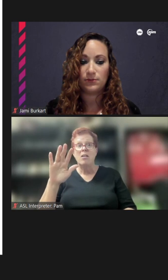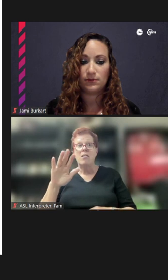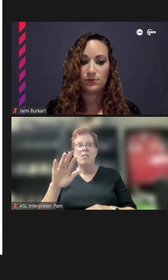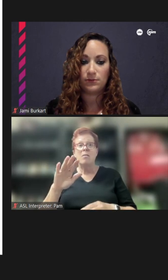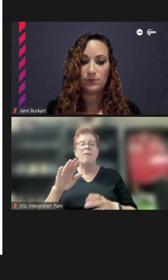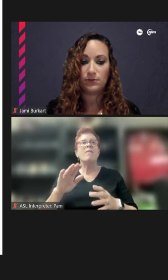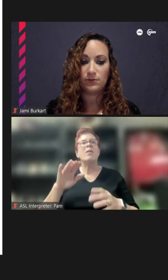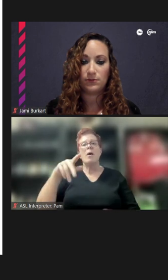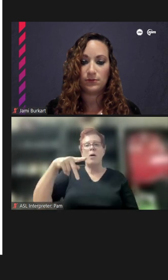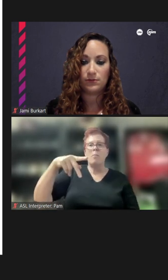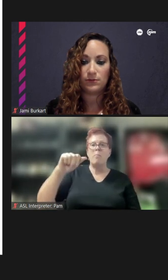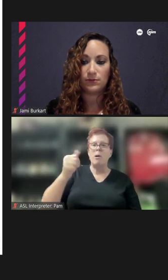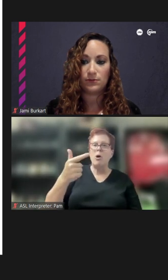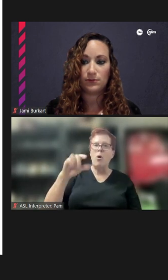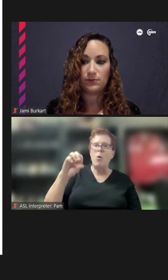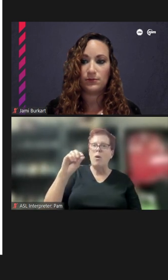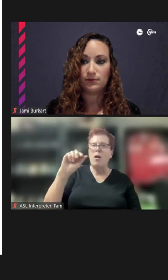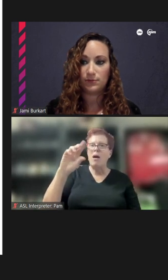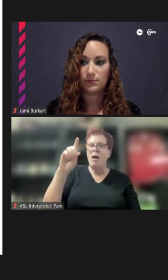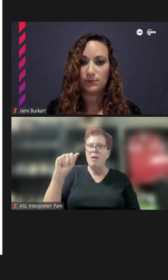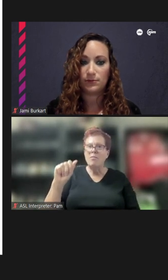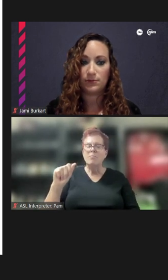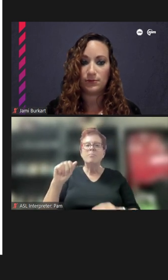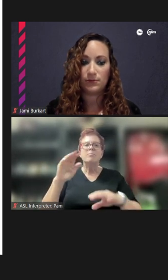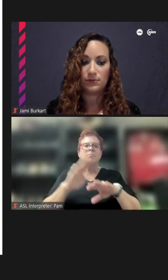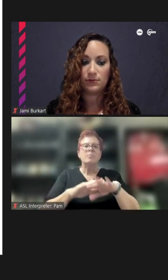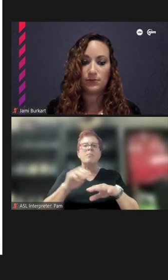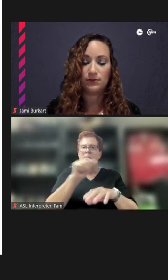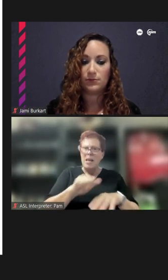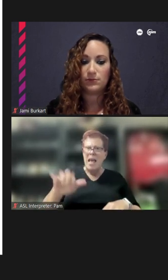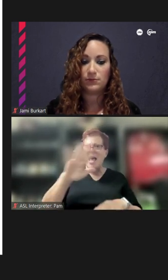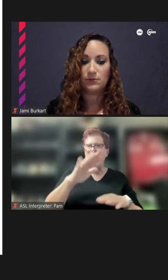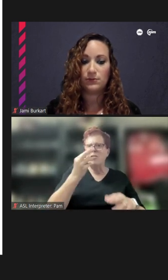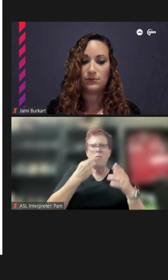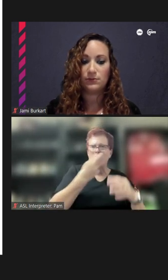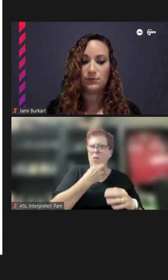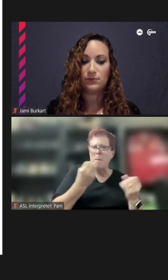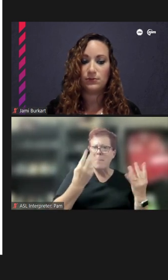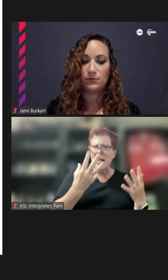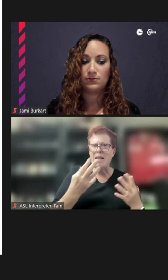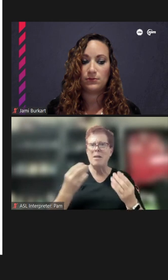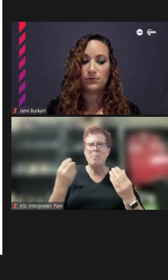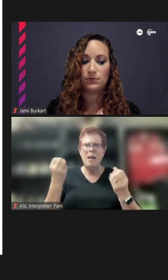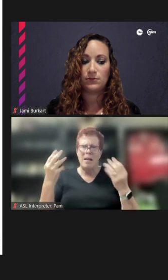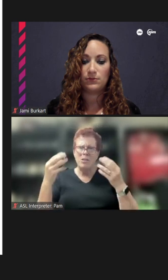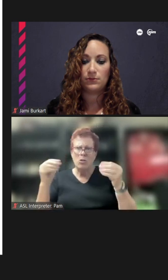we have all these Asian restaurants, stores, everything like that, but we also have this Chilean